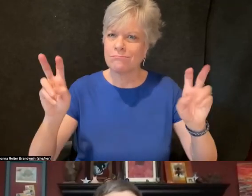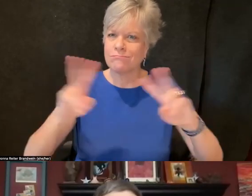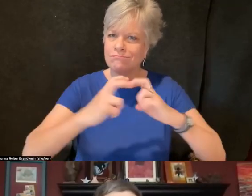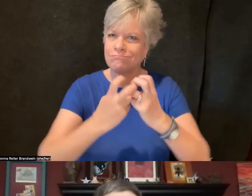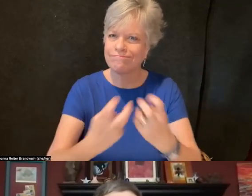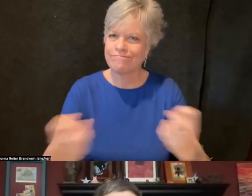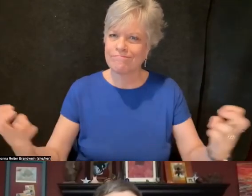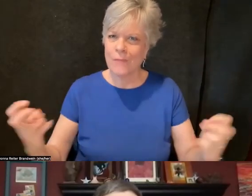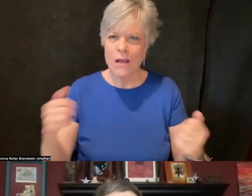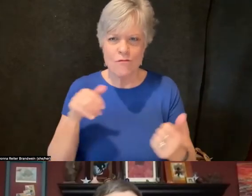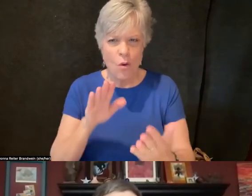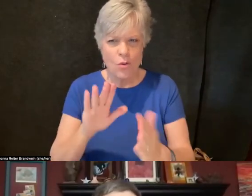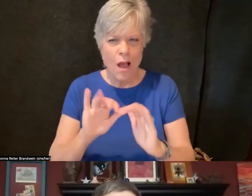why disability culture?